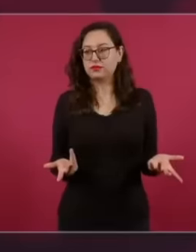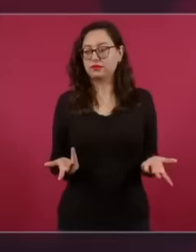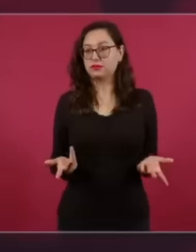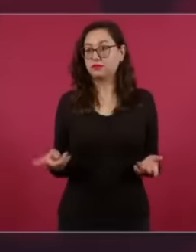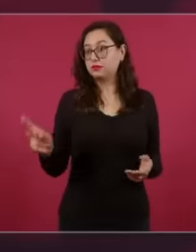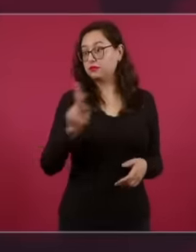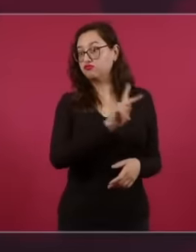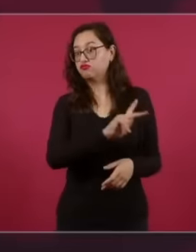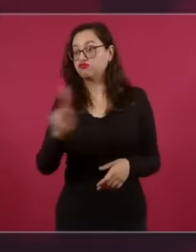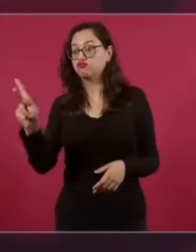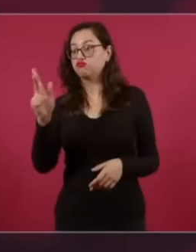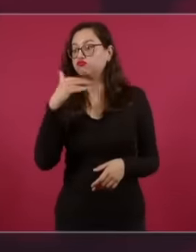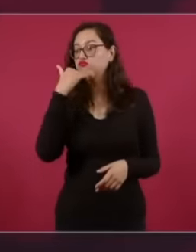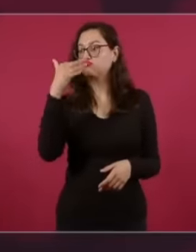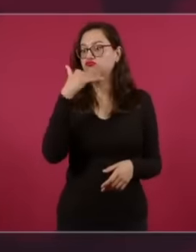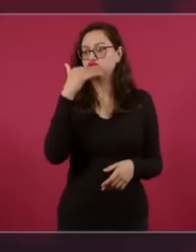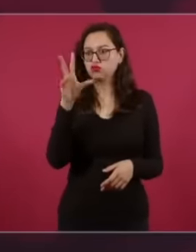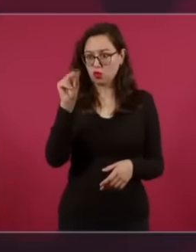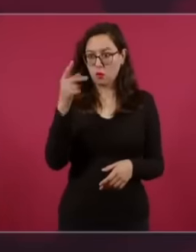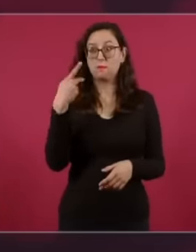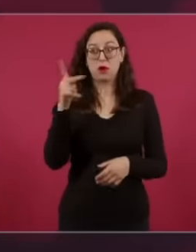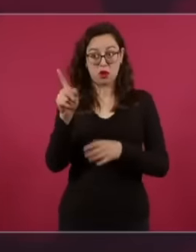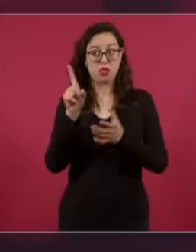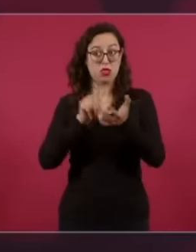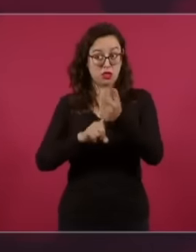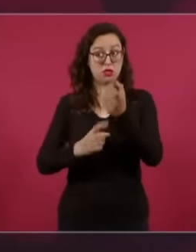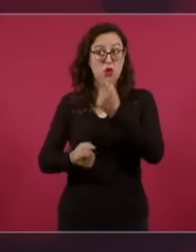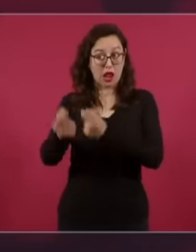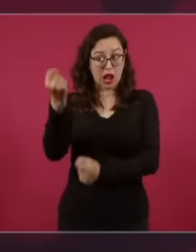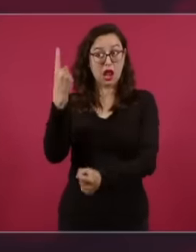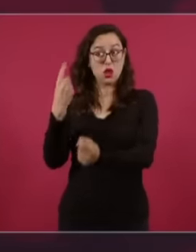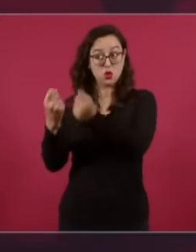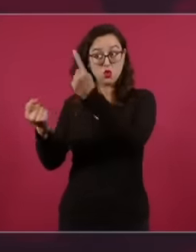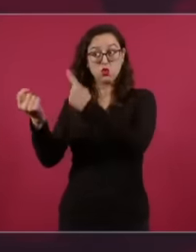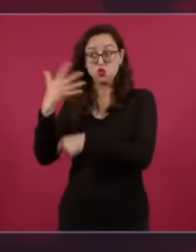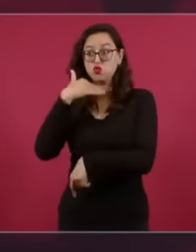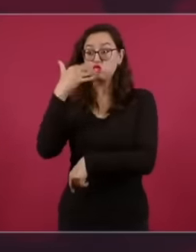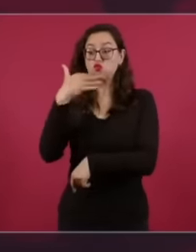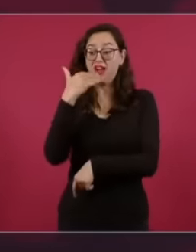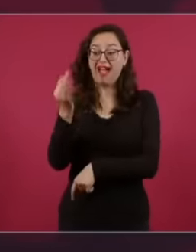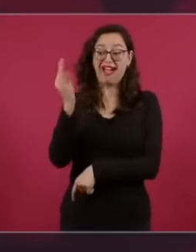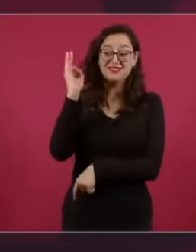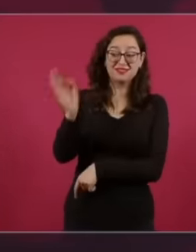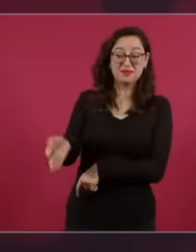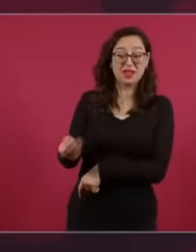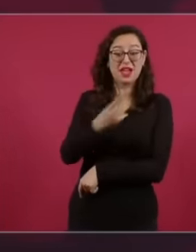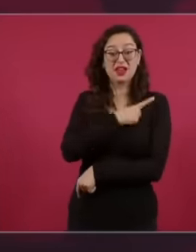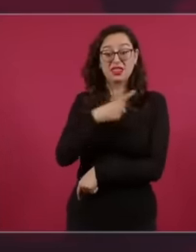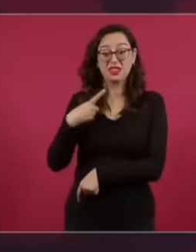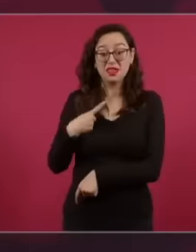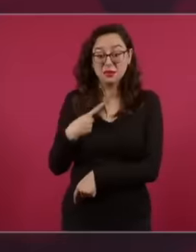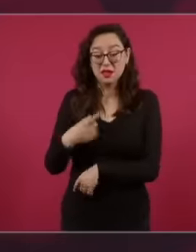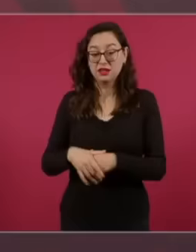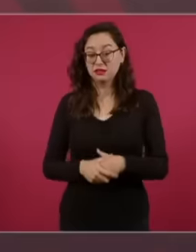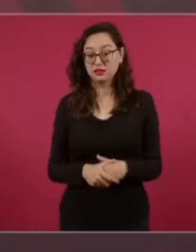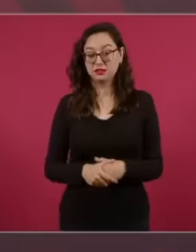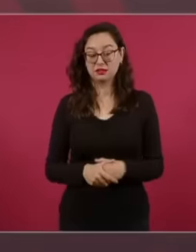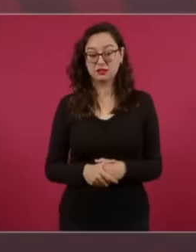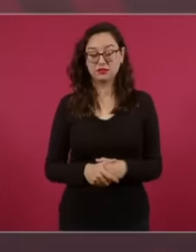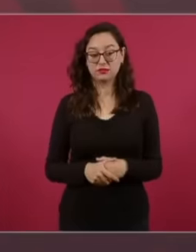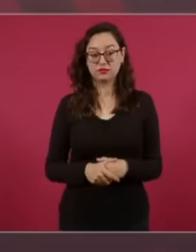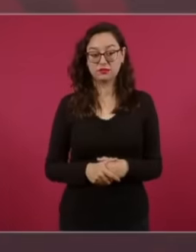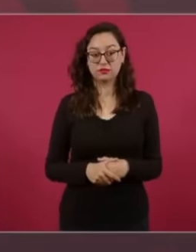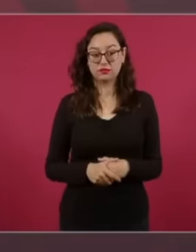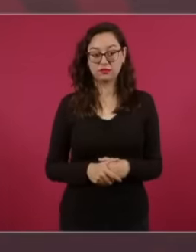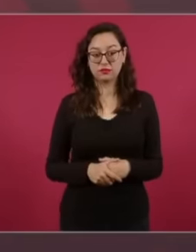we do have a problem of corruption which is the first thing and it is not whether they have